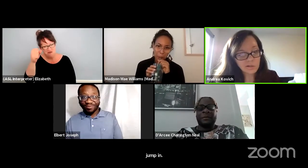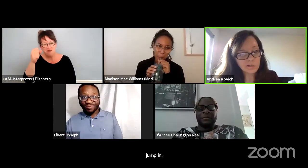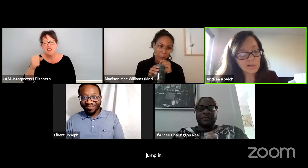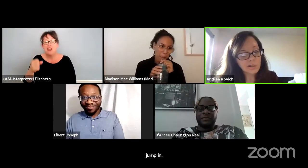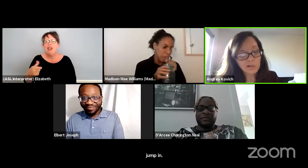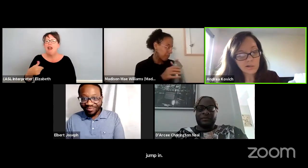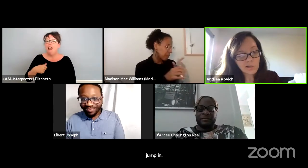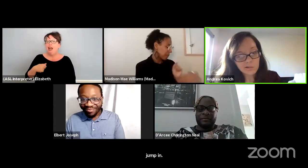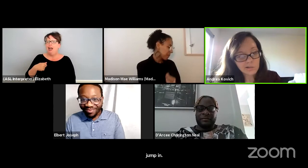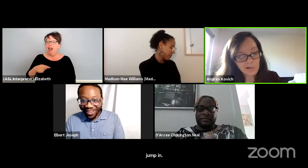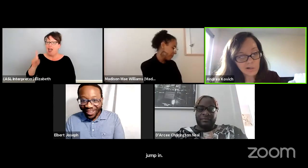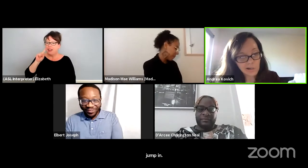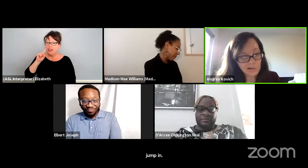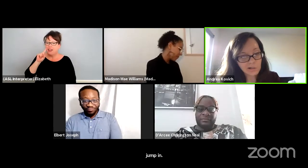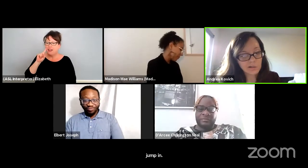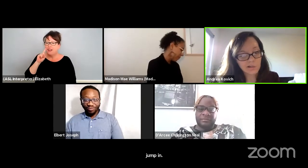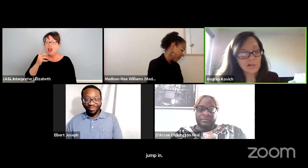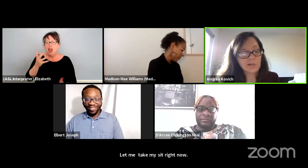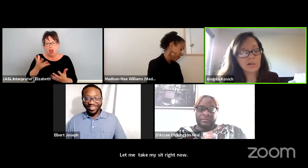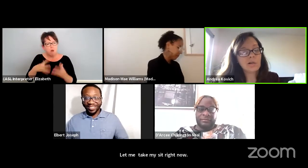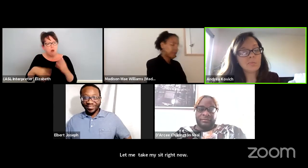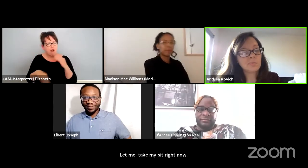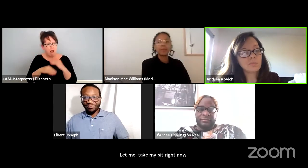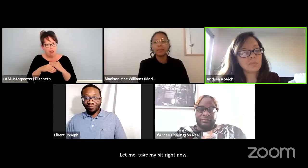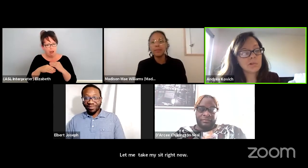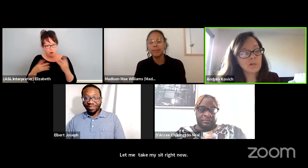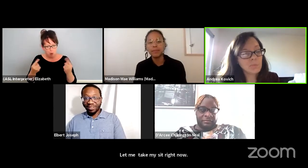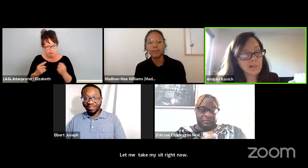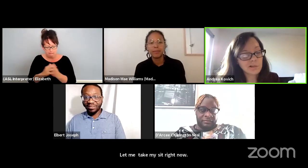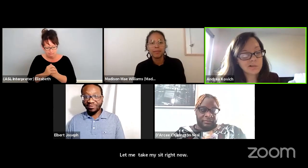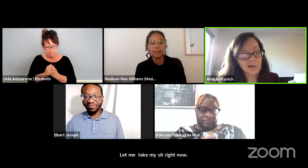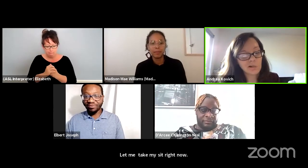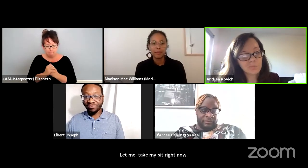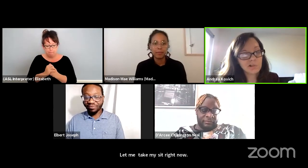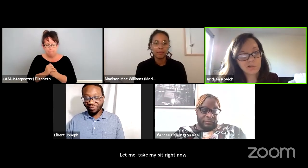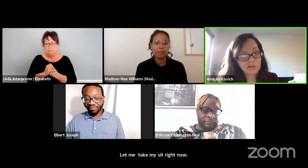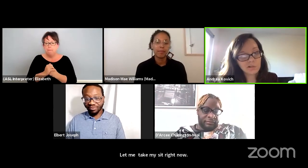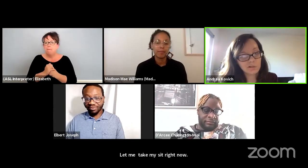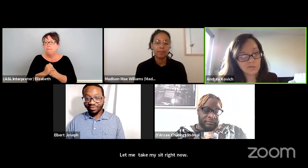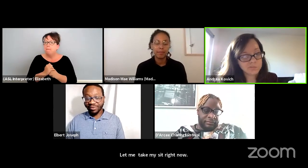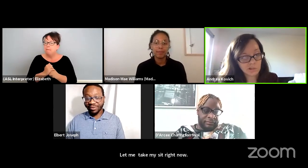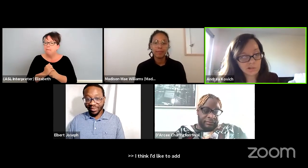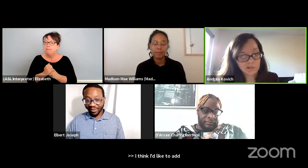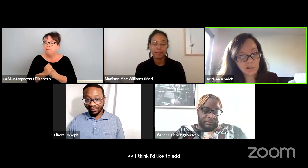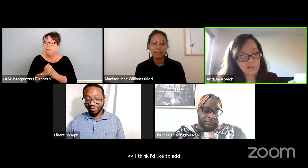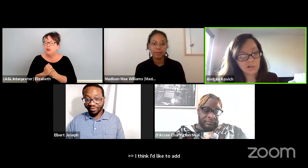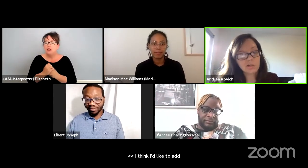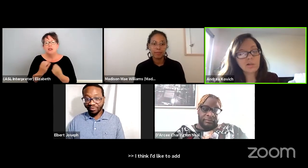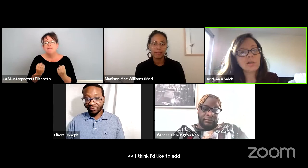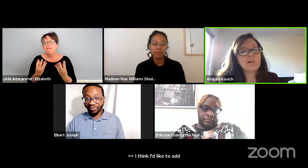I think I'd like to add that. So many times diversity